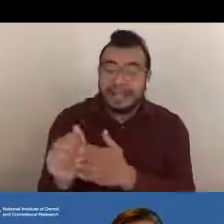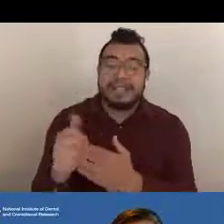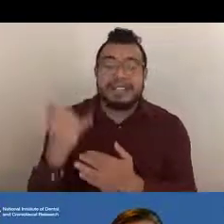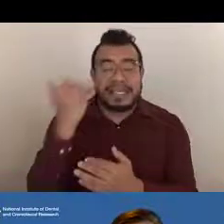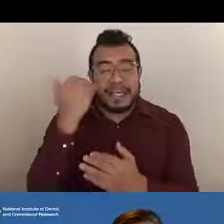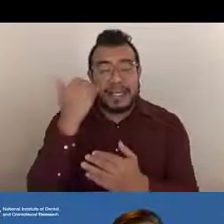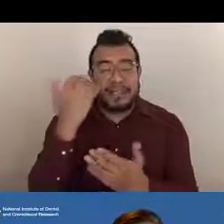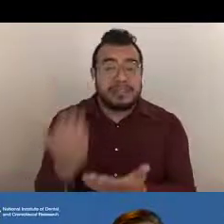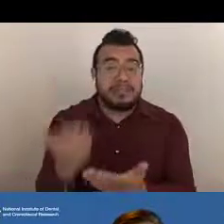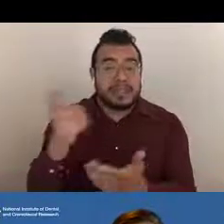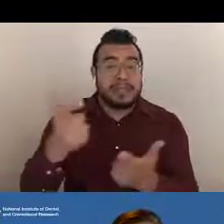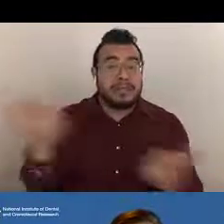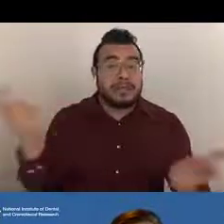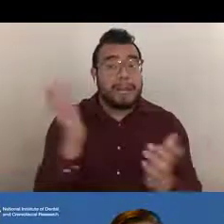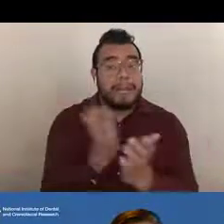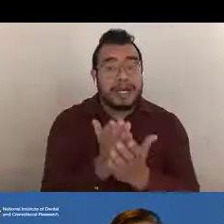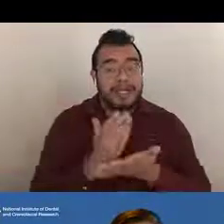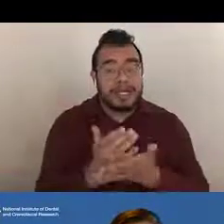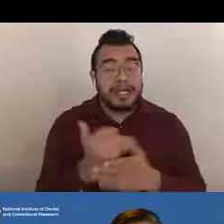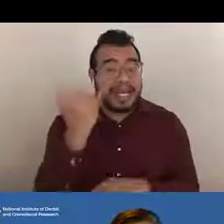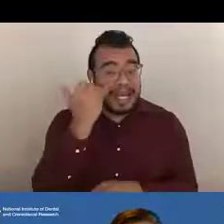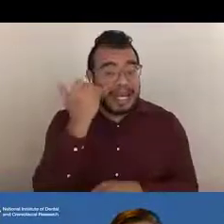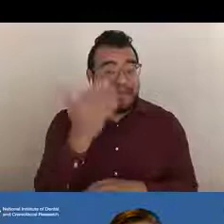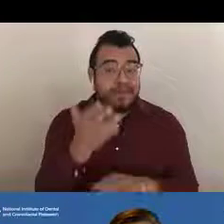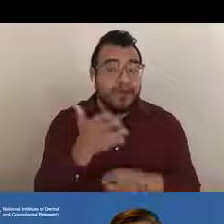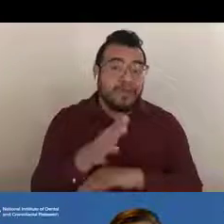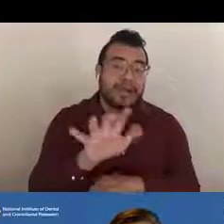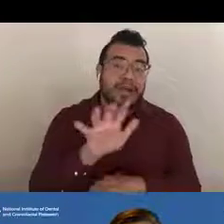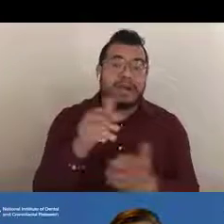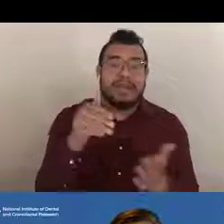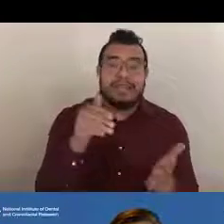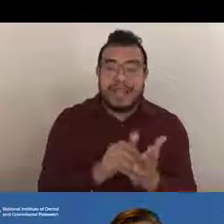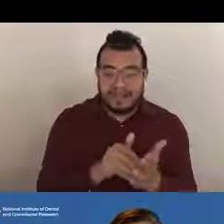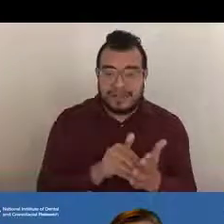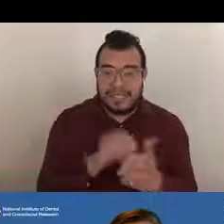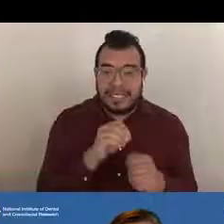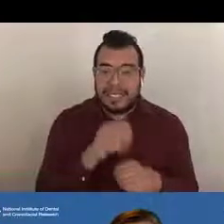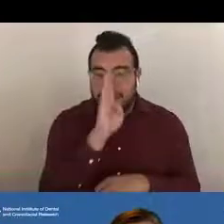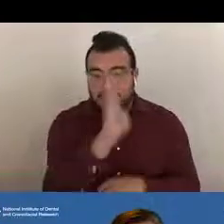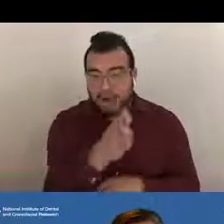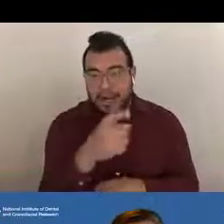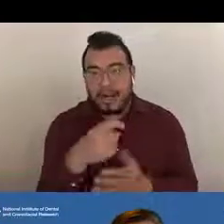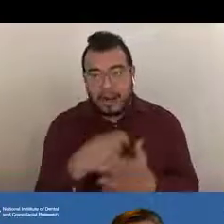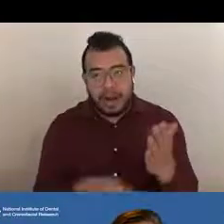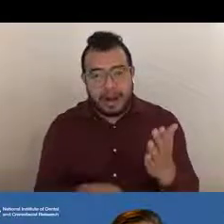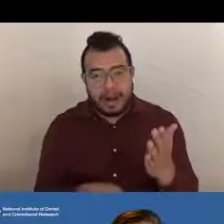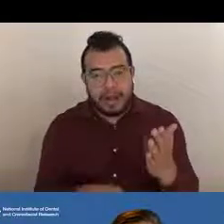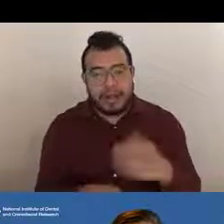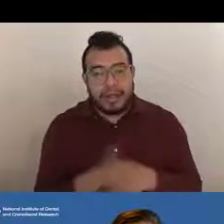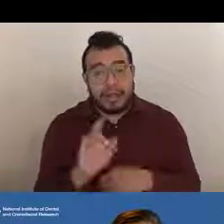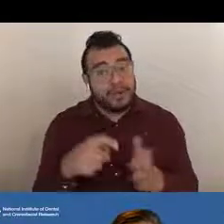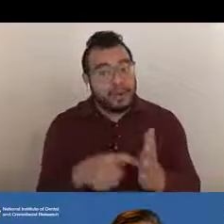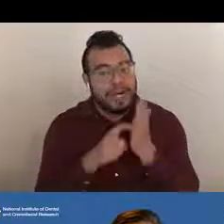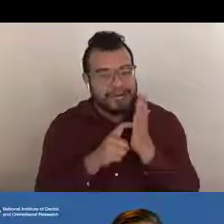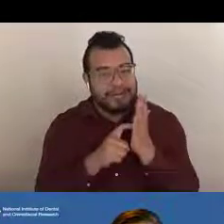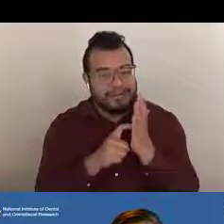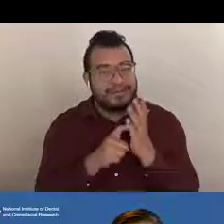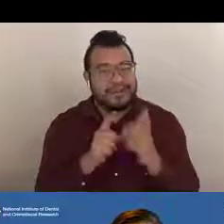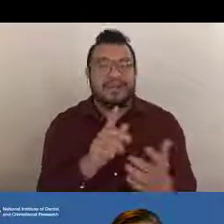such as a grant that's over 500K in direct costs. This is actually required that you contact your program officer